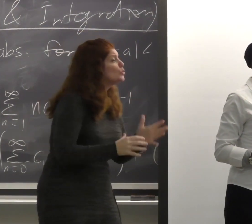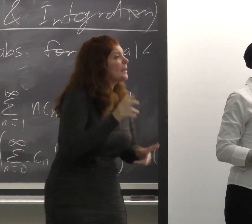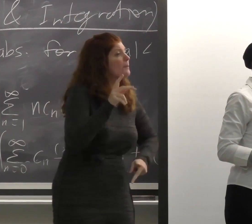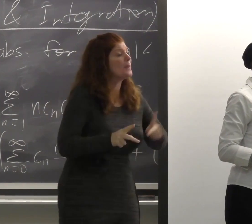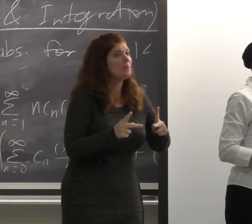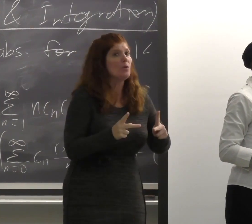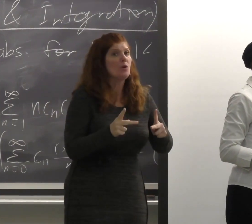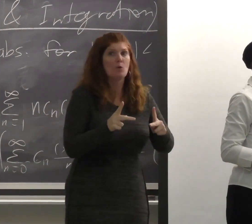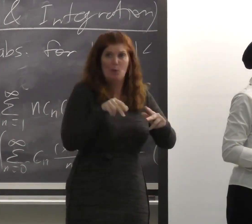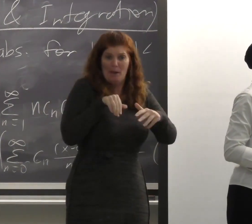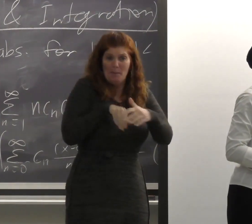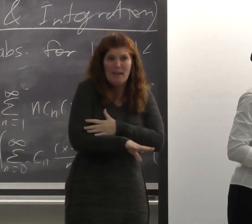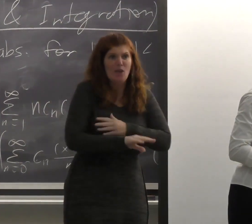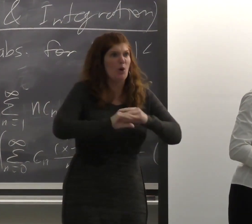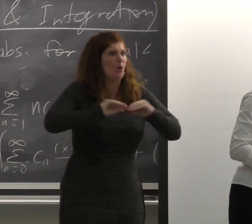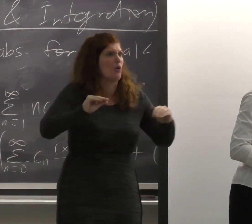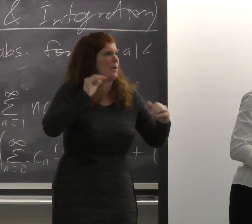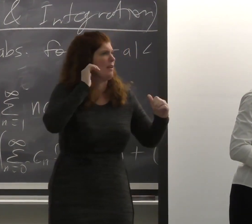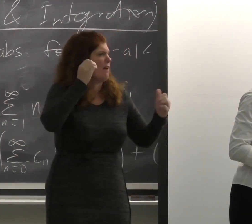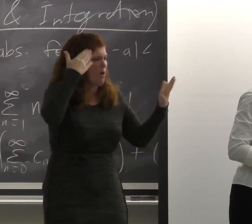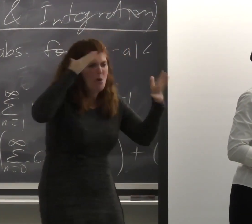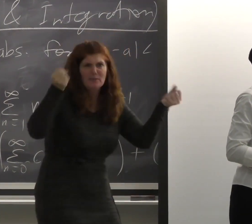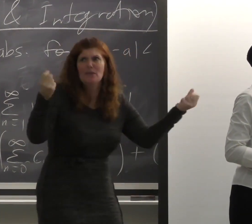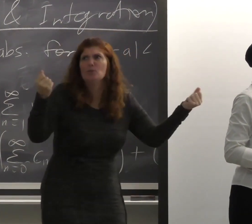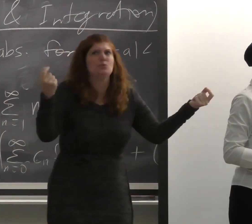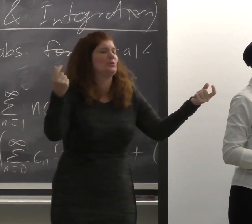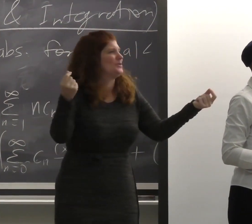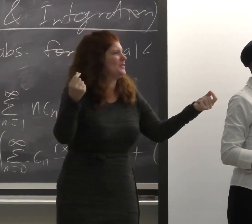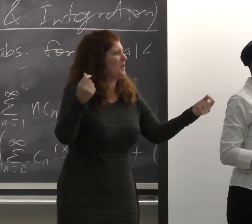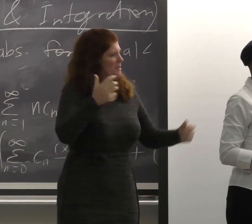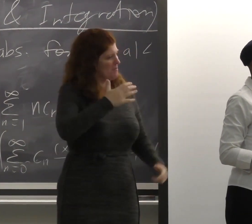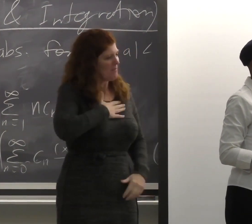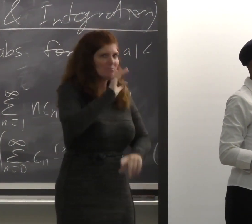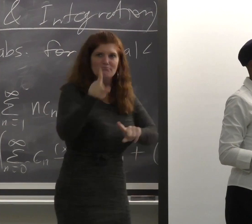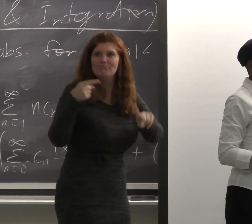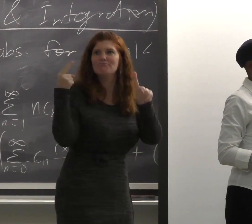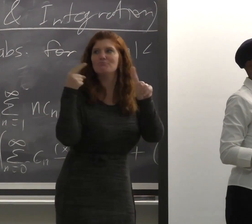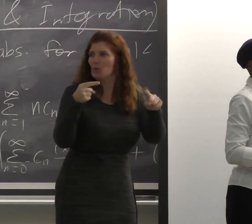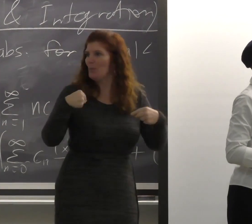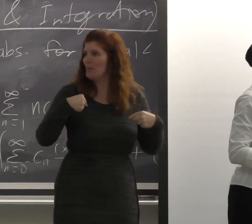who come in and nobody knew how to communicate. So that is one of my goals and aspire